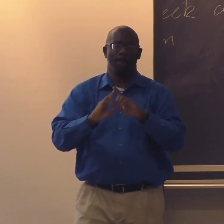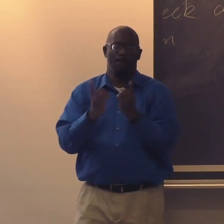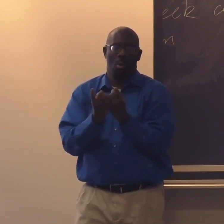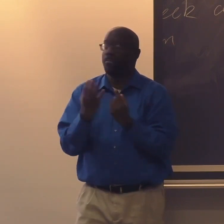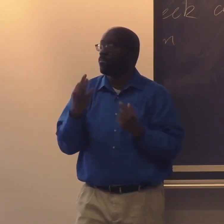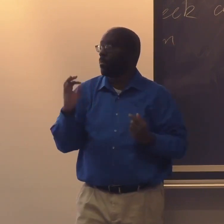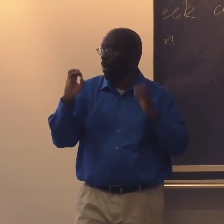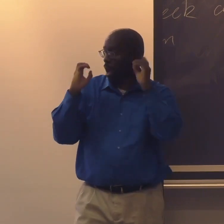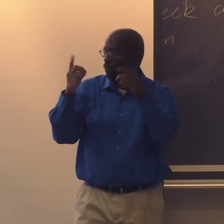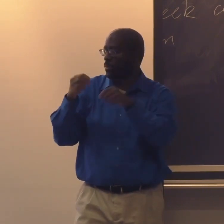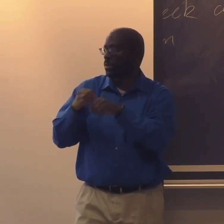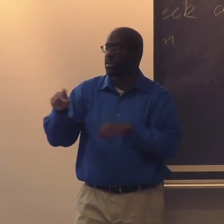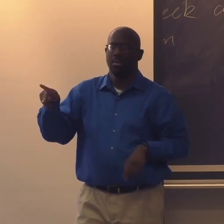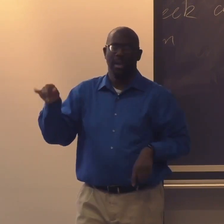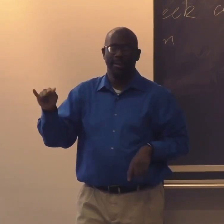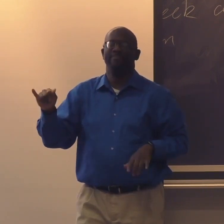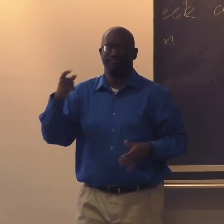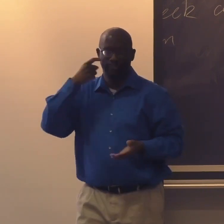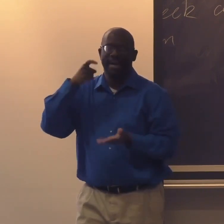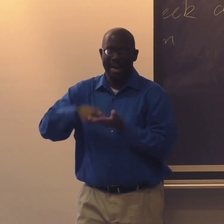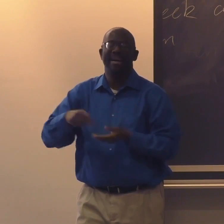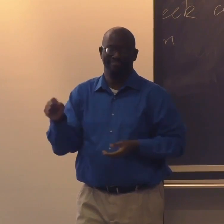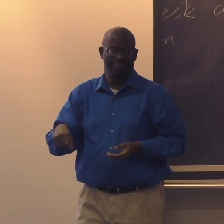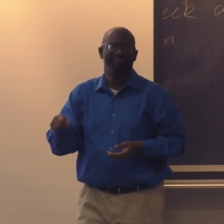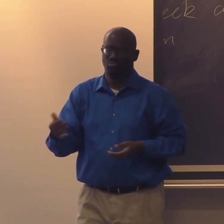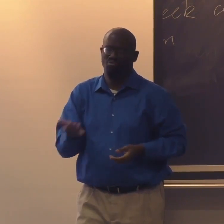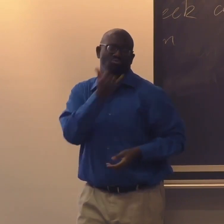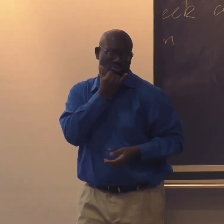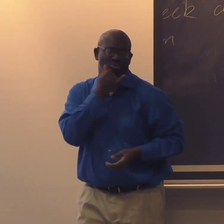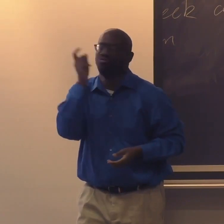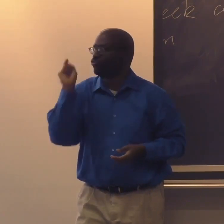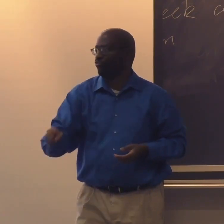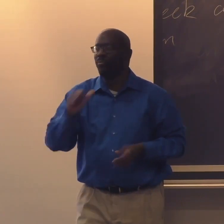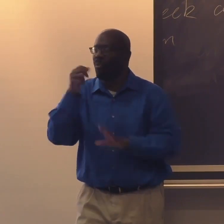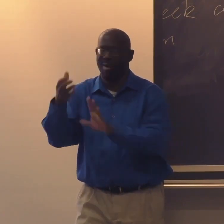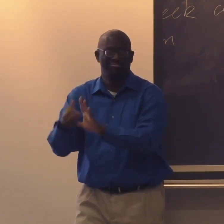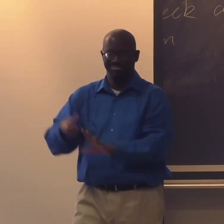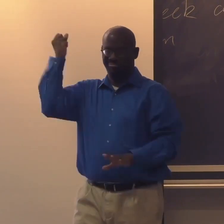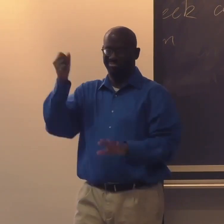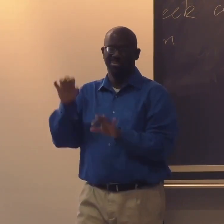She then spoke with the Kansas School for the Deaf. She got the Kentucky School for the Deaf,